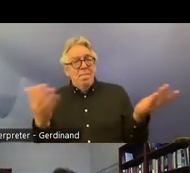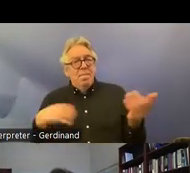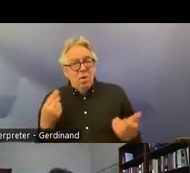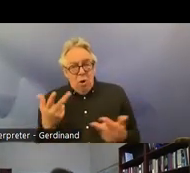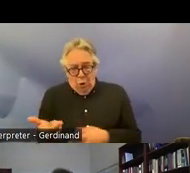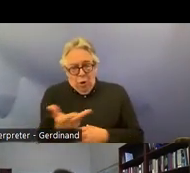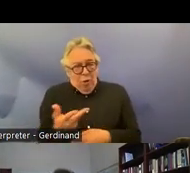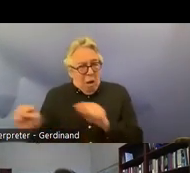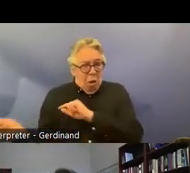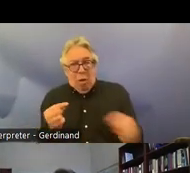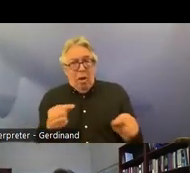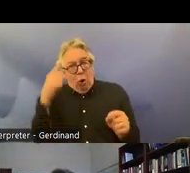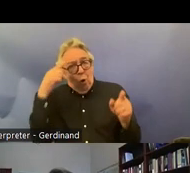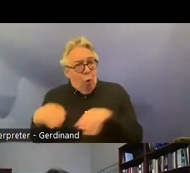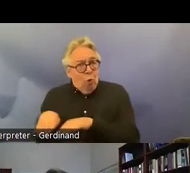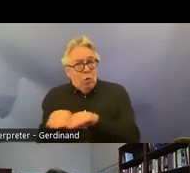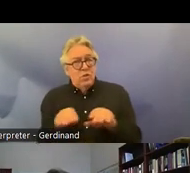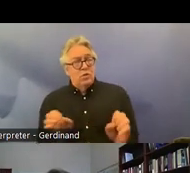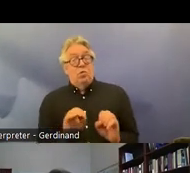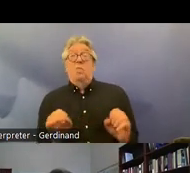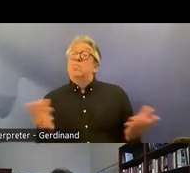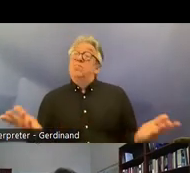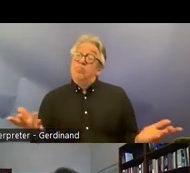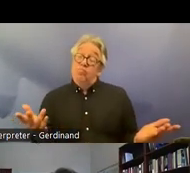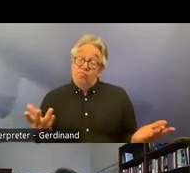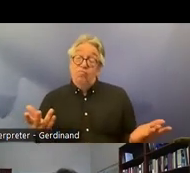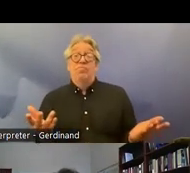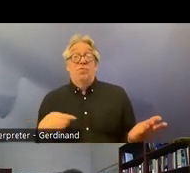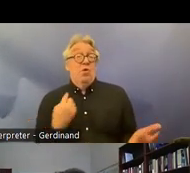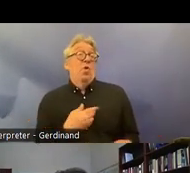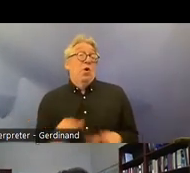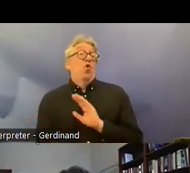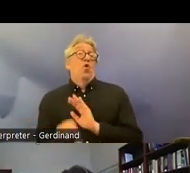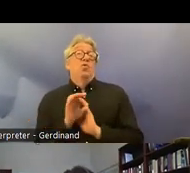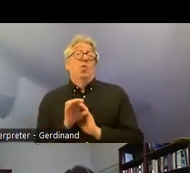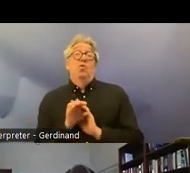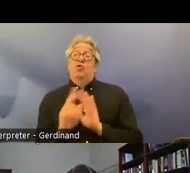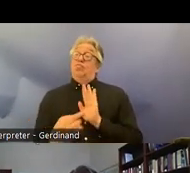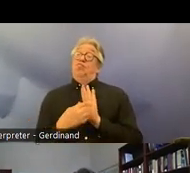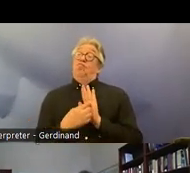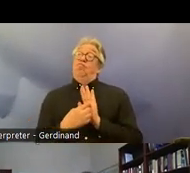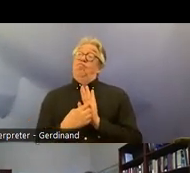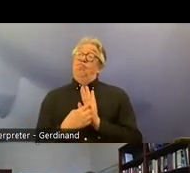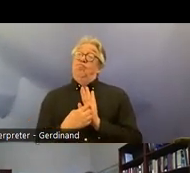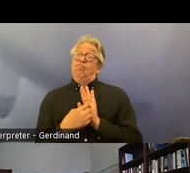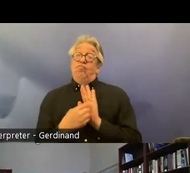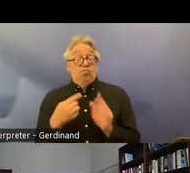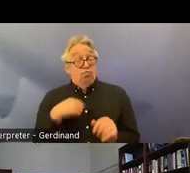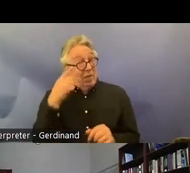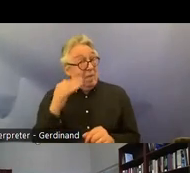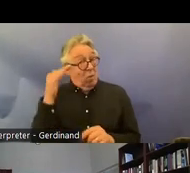issue uh but we choose to look more uh favorably on it saying that the Descent